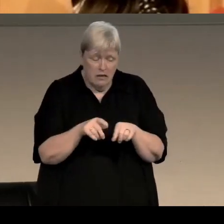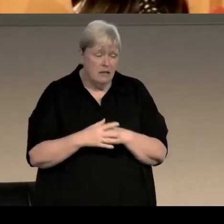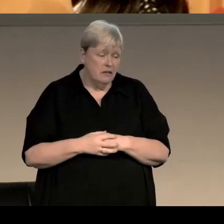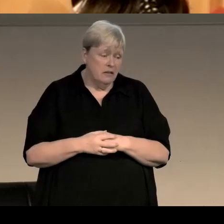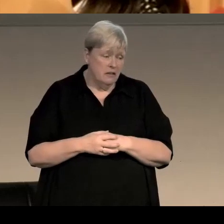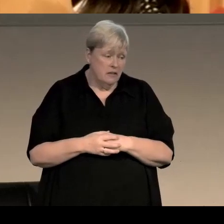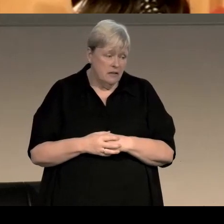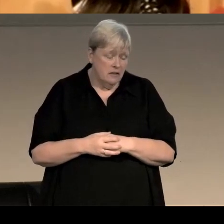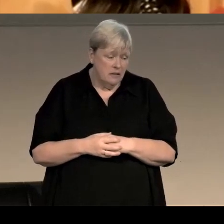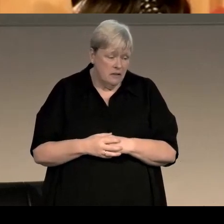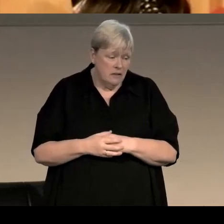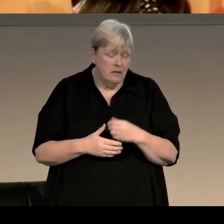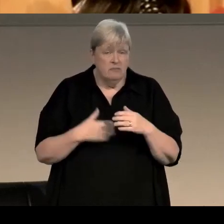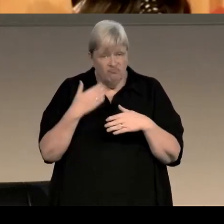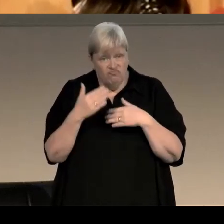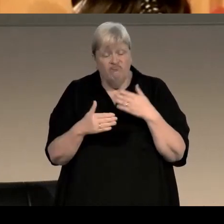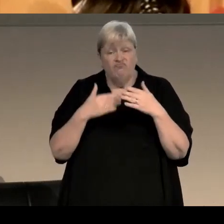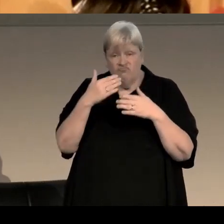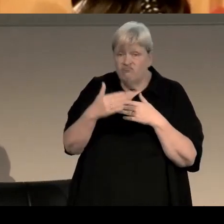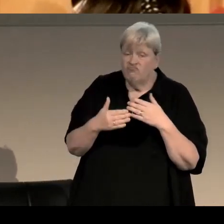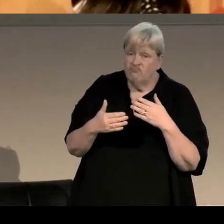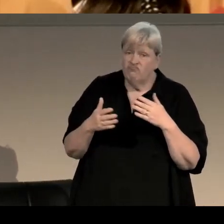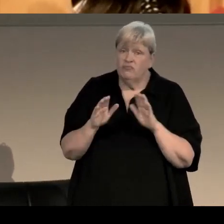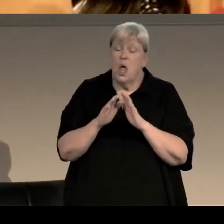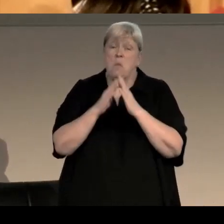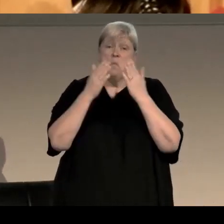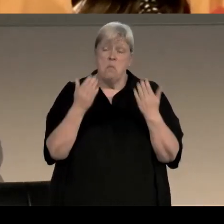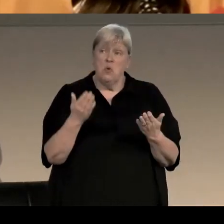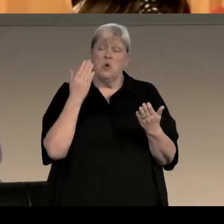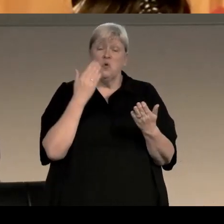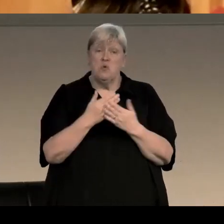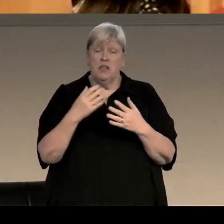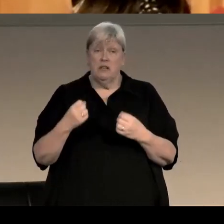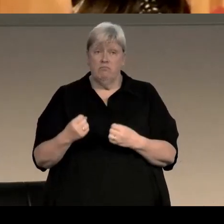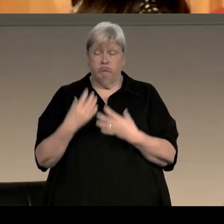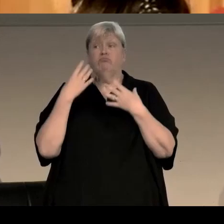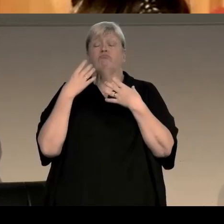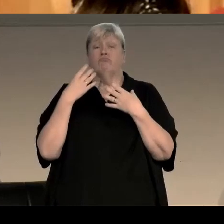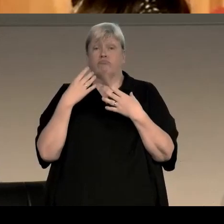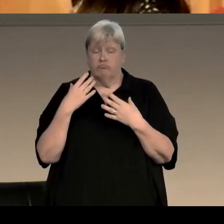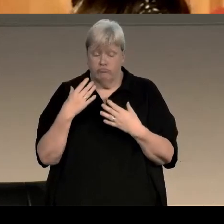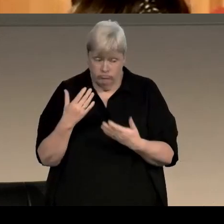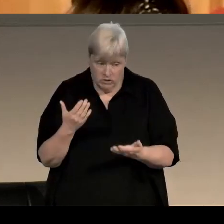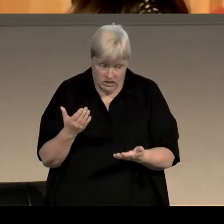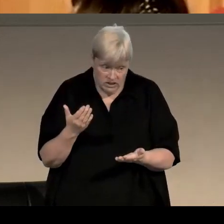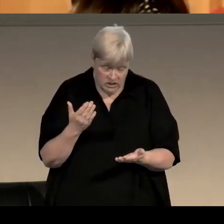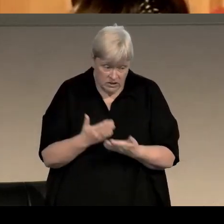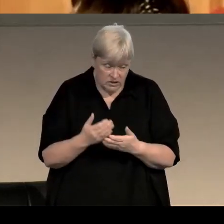And then, moving forward, the book that really kicked me out of my "I want to write a crime novel" into actually doing it